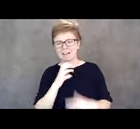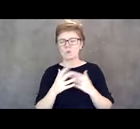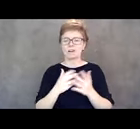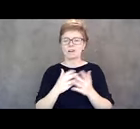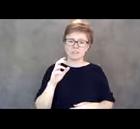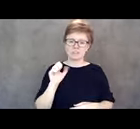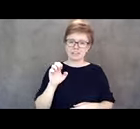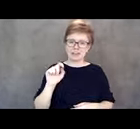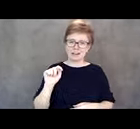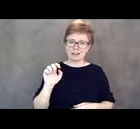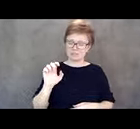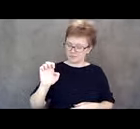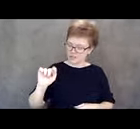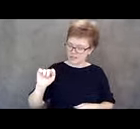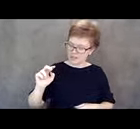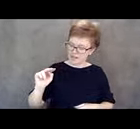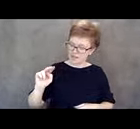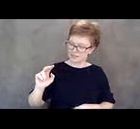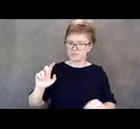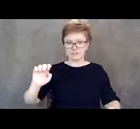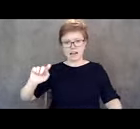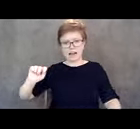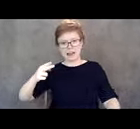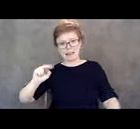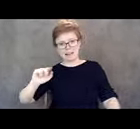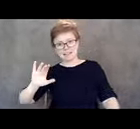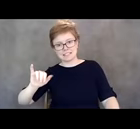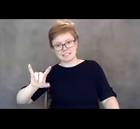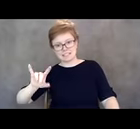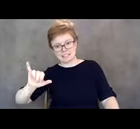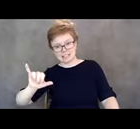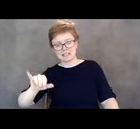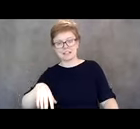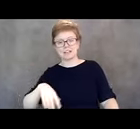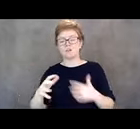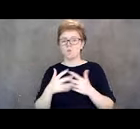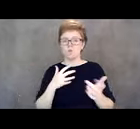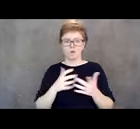no matter where you're coming from, we were all able to say we need to work together to have a voice.